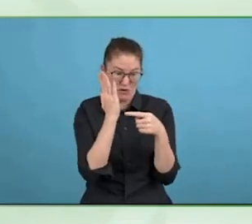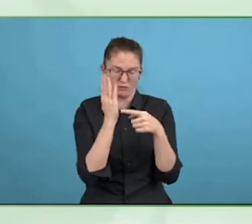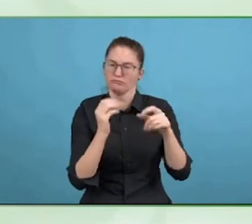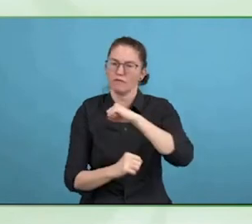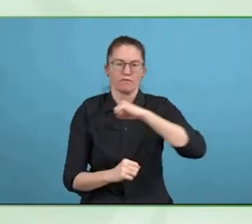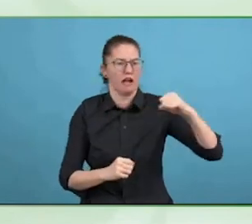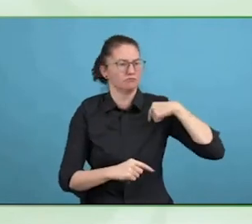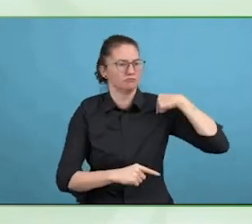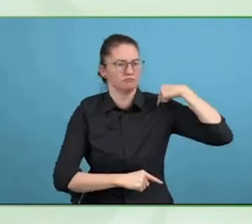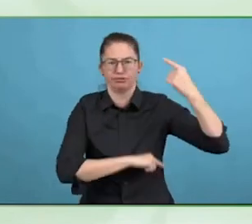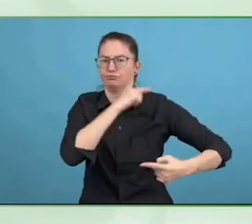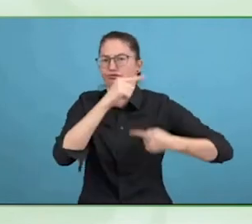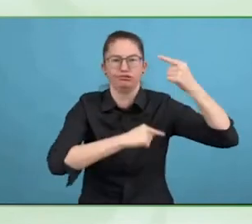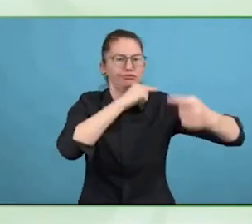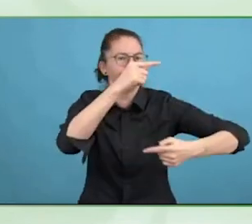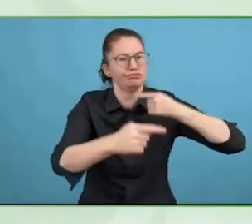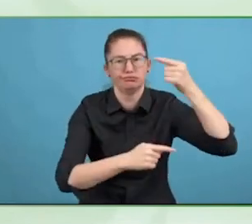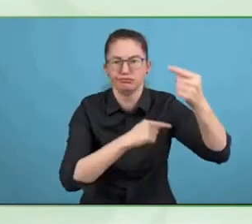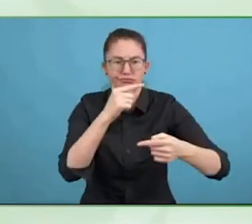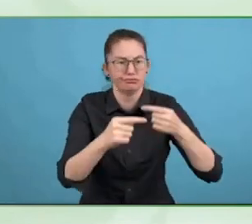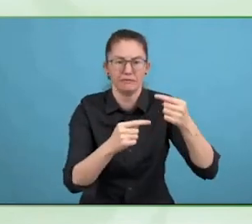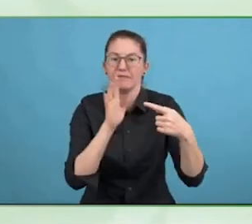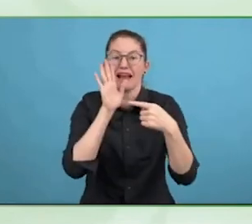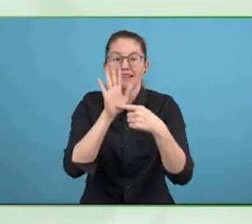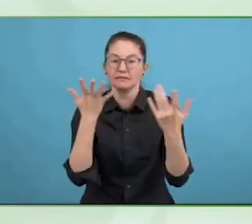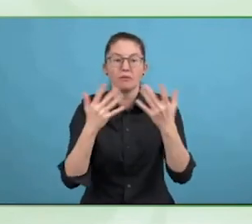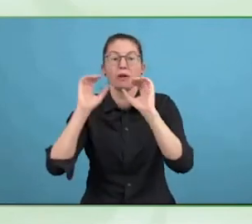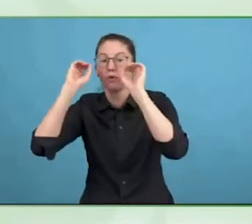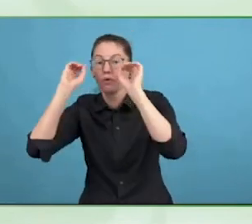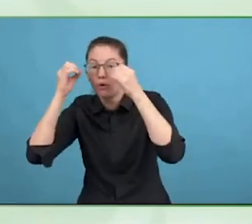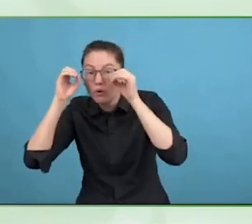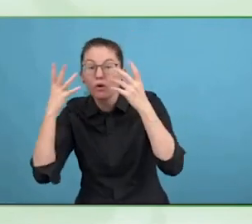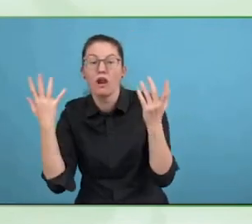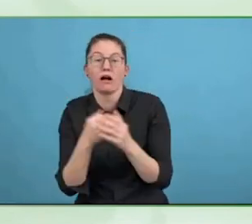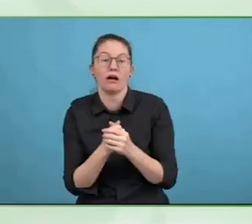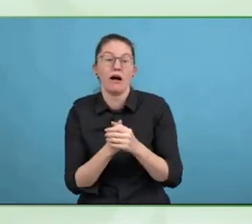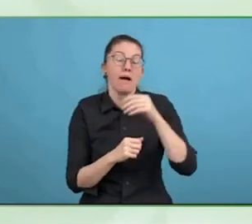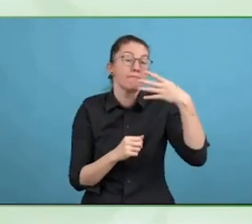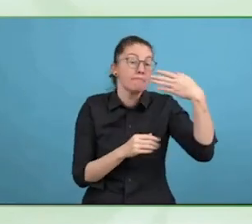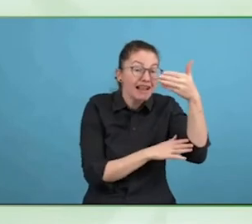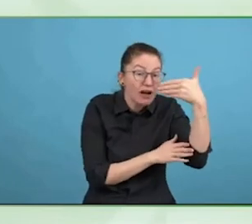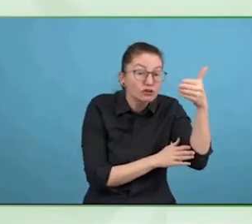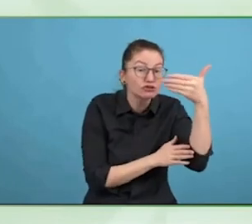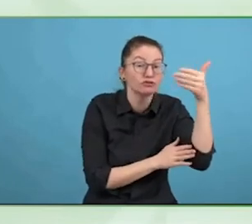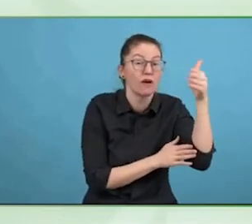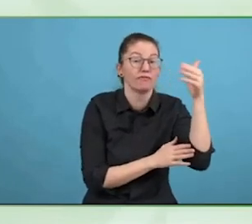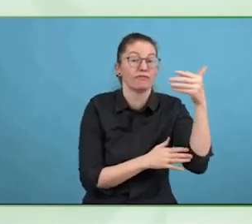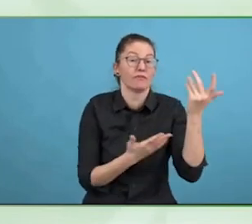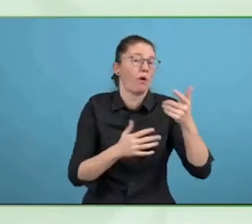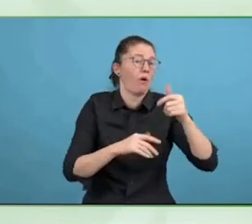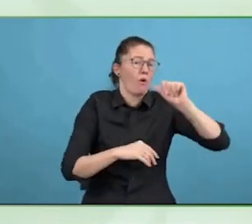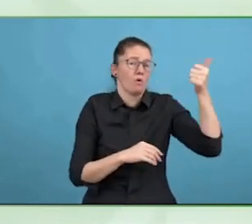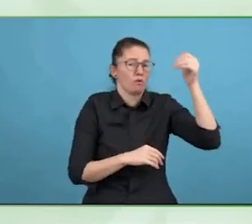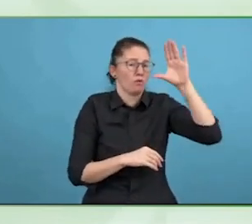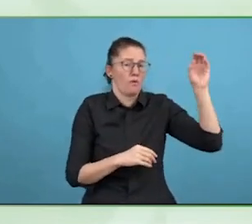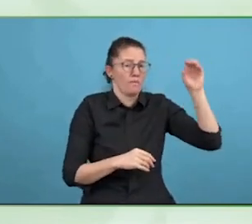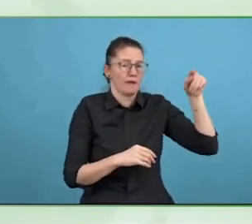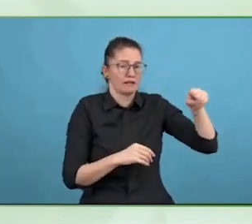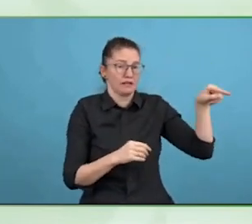The other camp says, technology is evolving, AI, ChatGPT could be